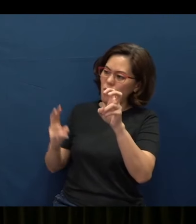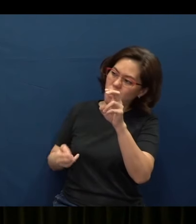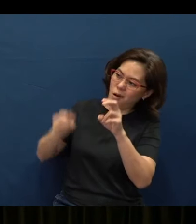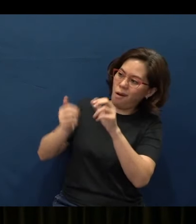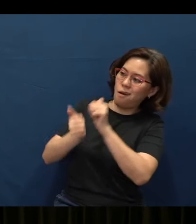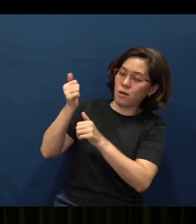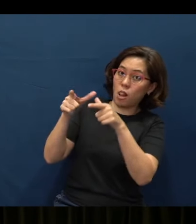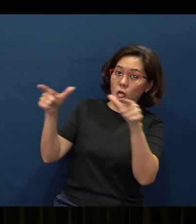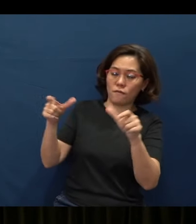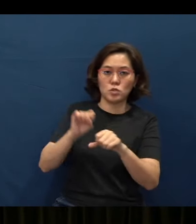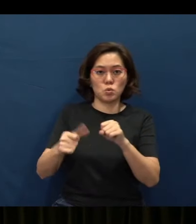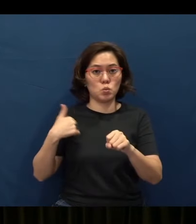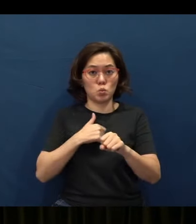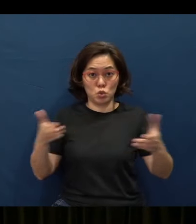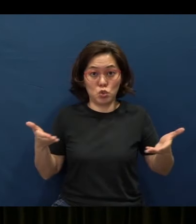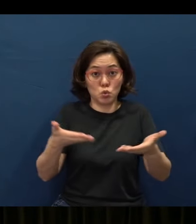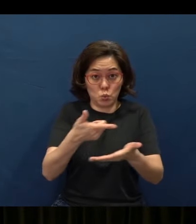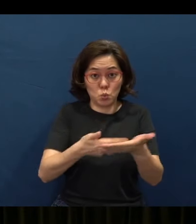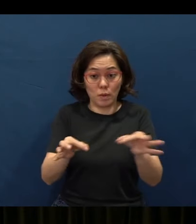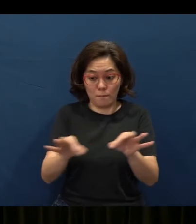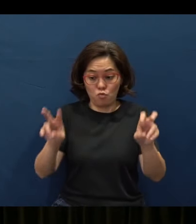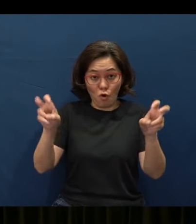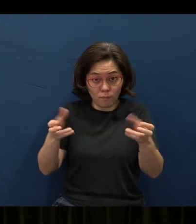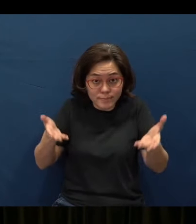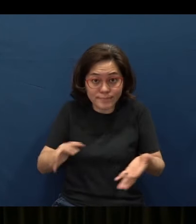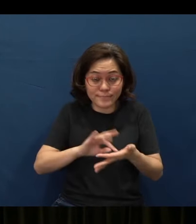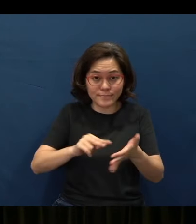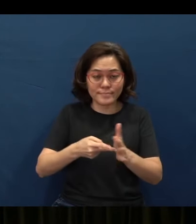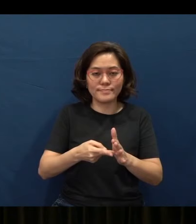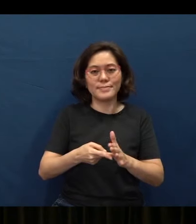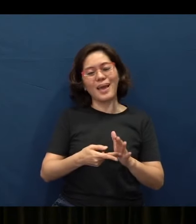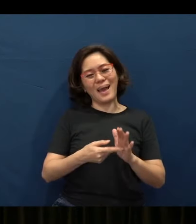So now that we have introduced what a proverb is, I think it's good to just go into a bit of the outline, okay.